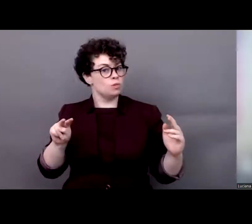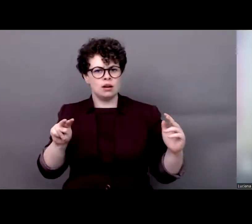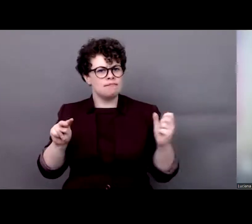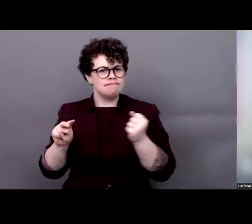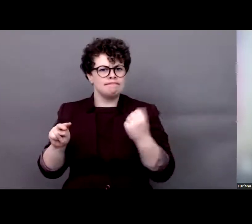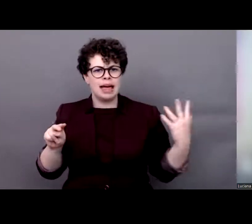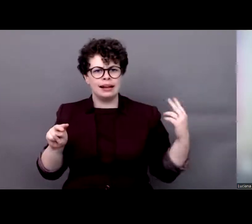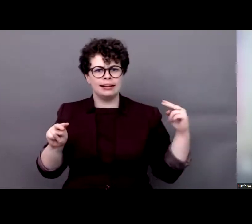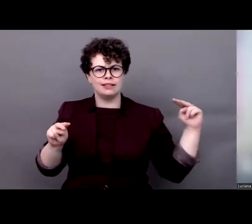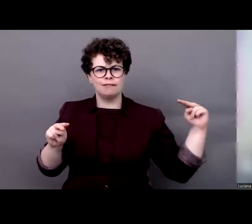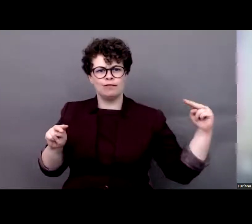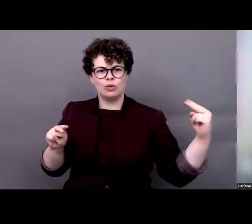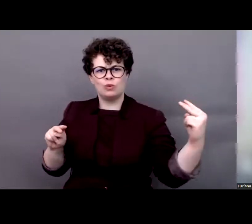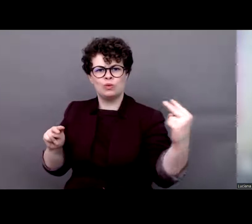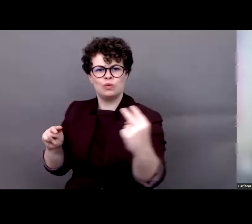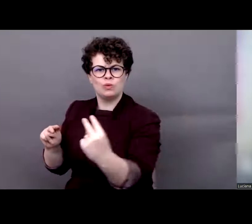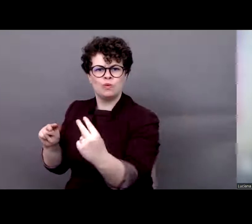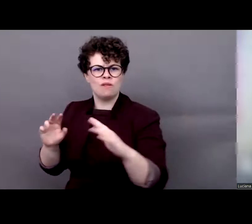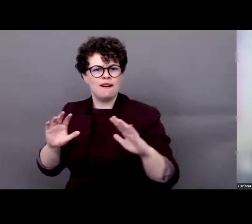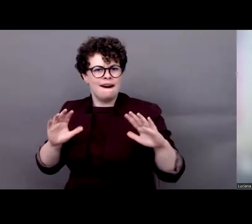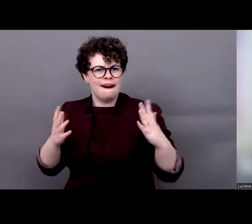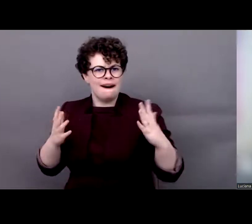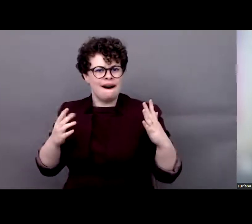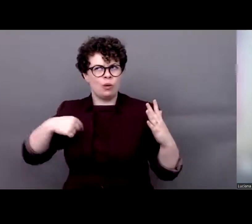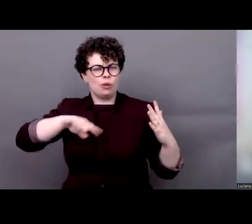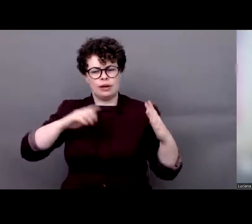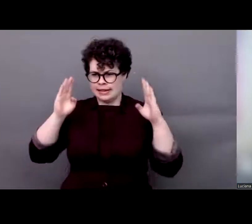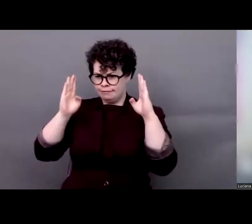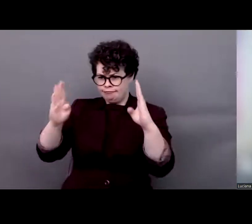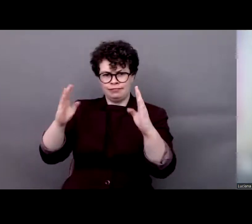about how persons with disabilities are seen